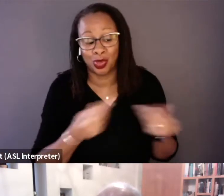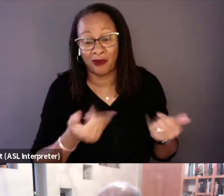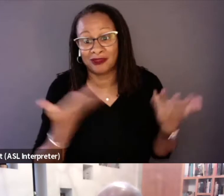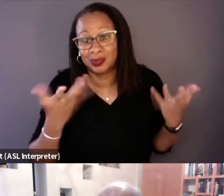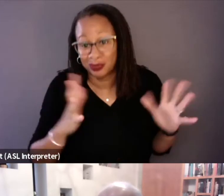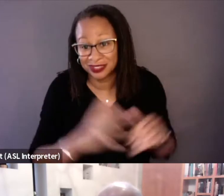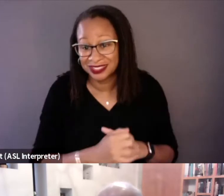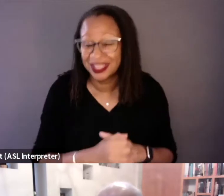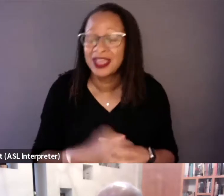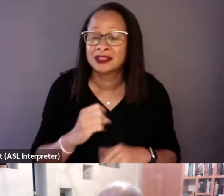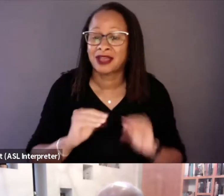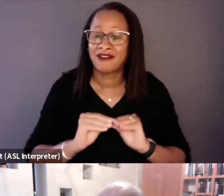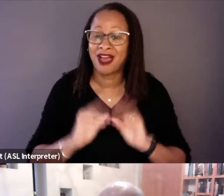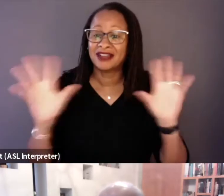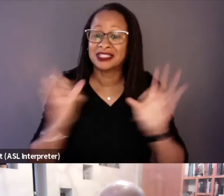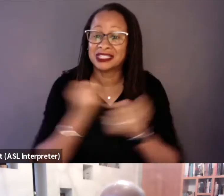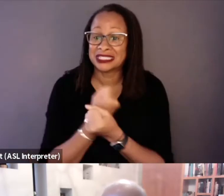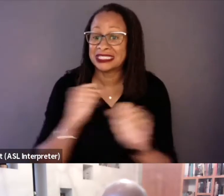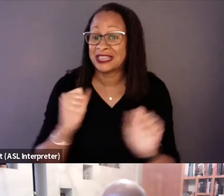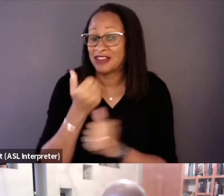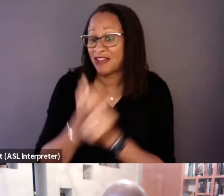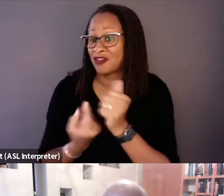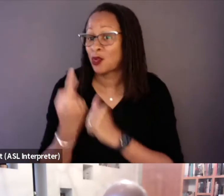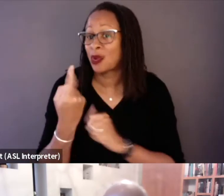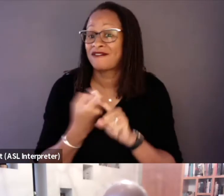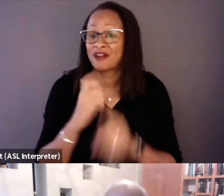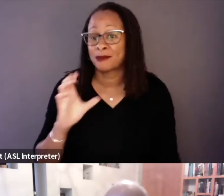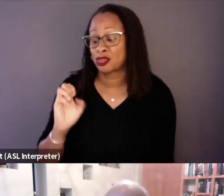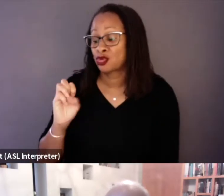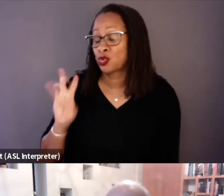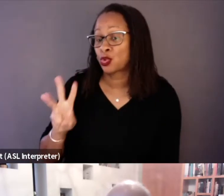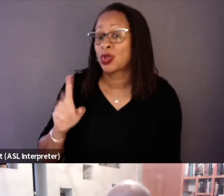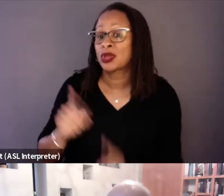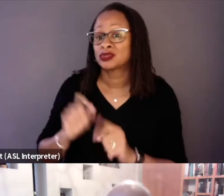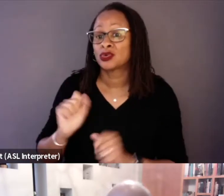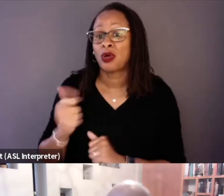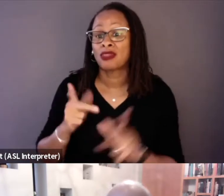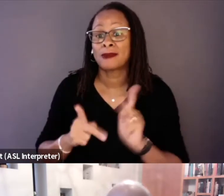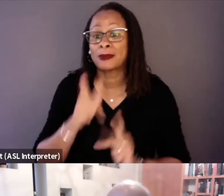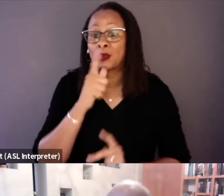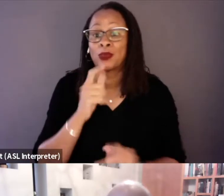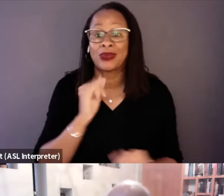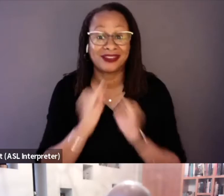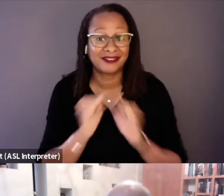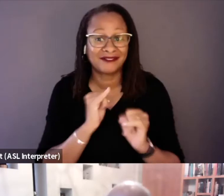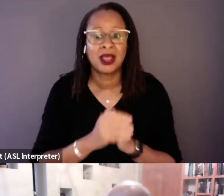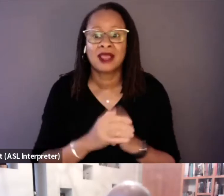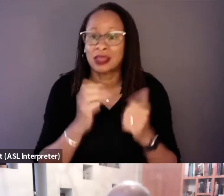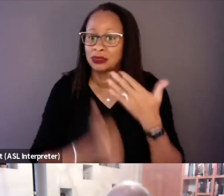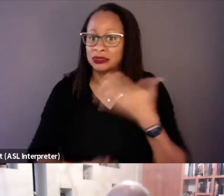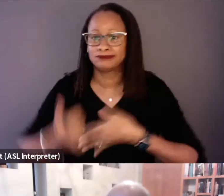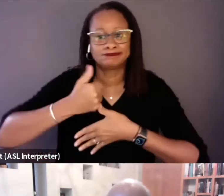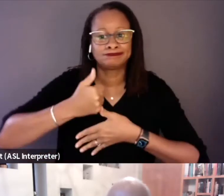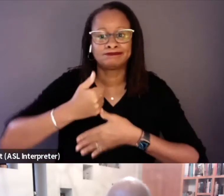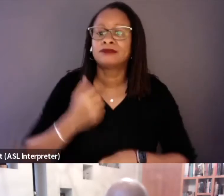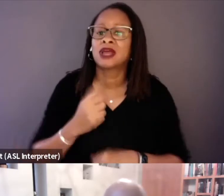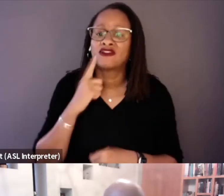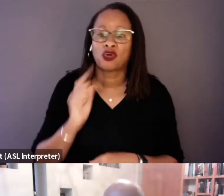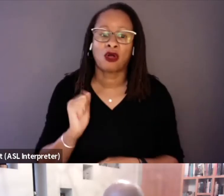Obviously the safety of everybody from the crew to all of the people that we interviewed was paramount for all of us.